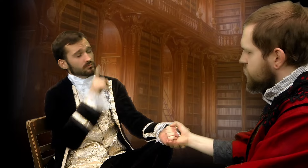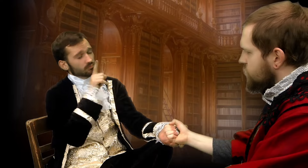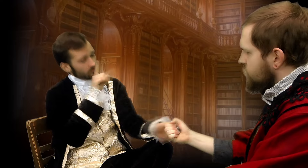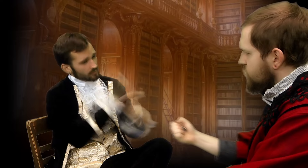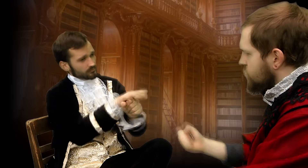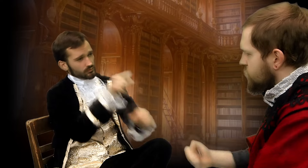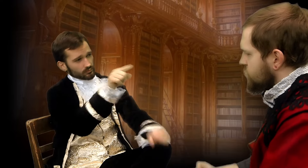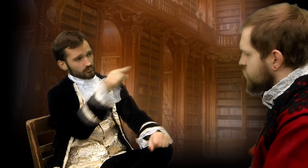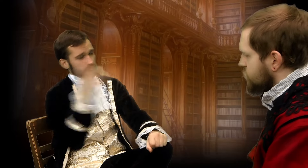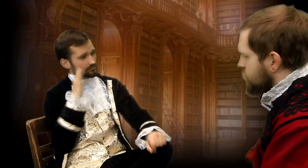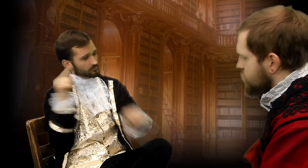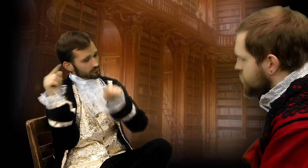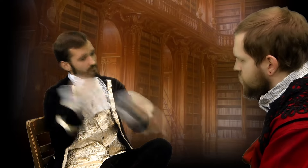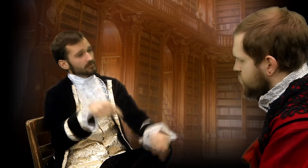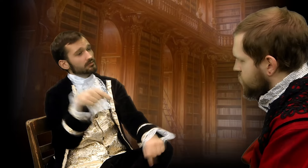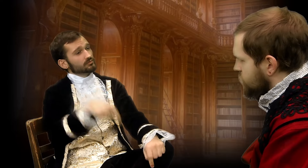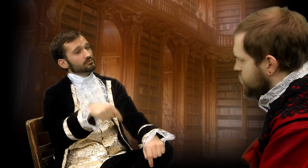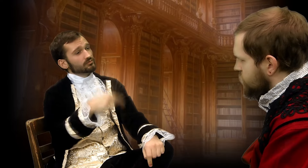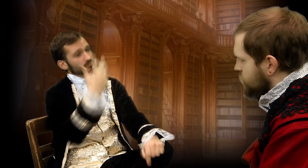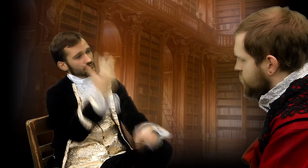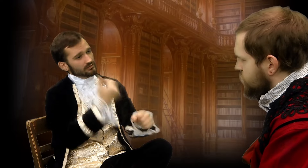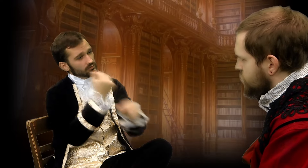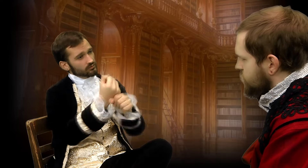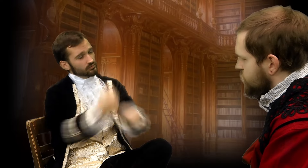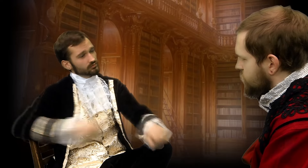I promise you, I will be back in three years.